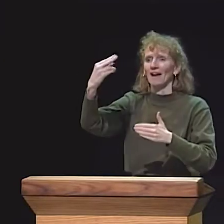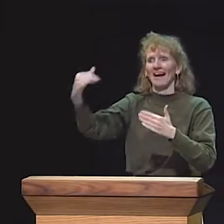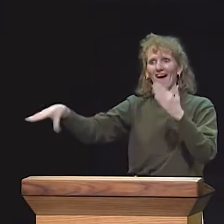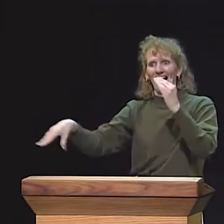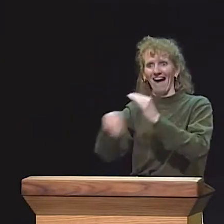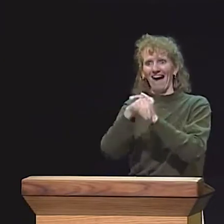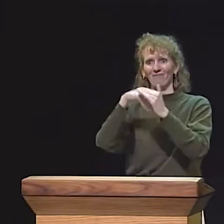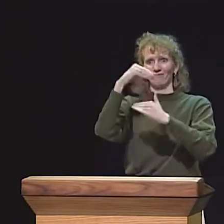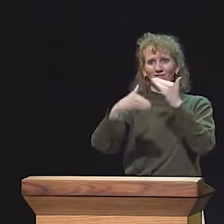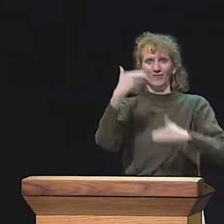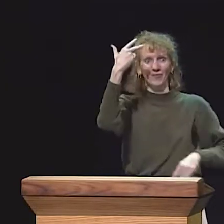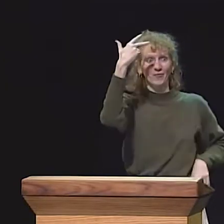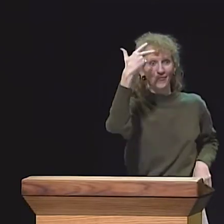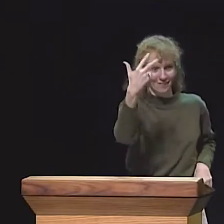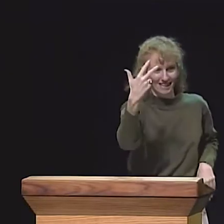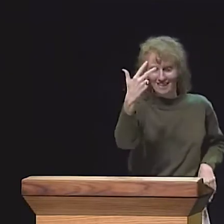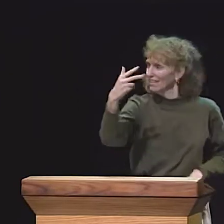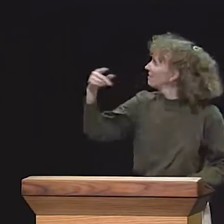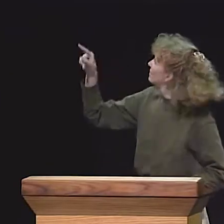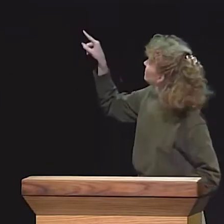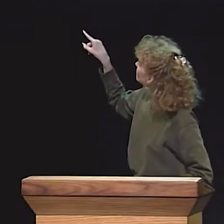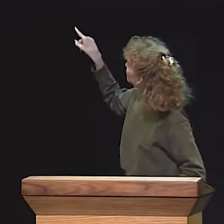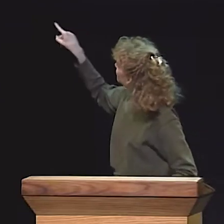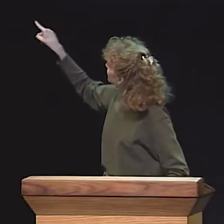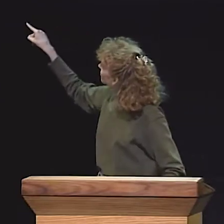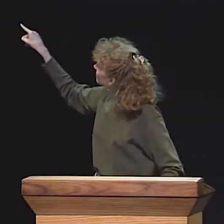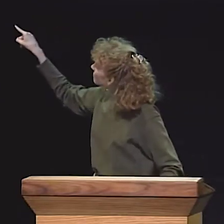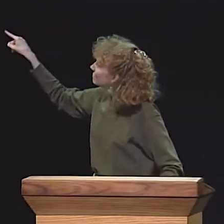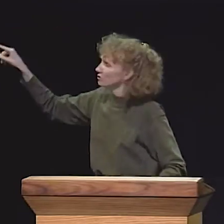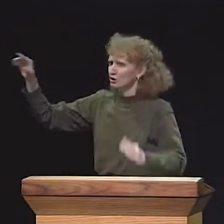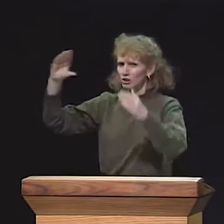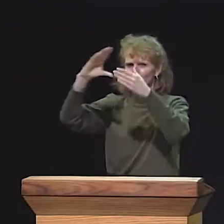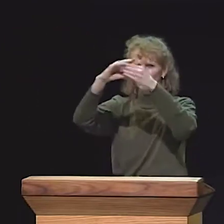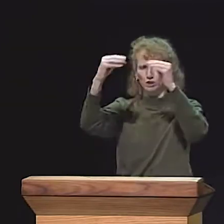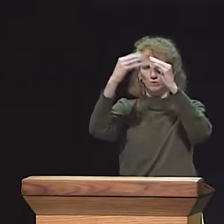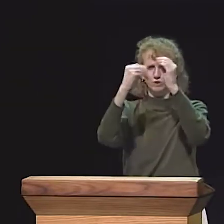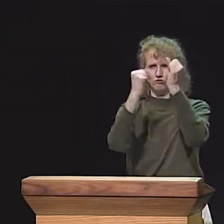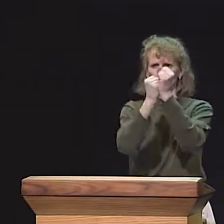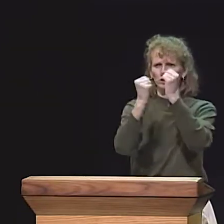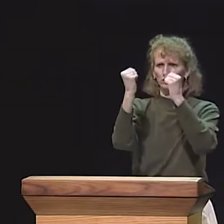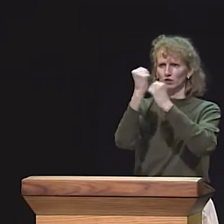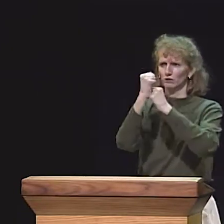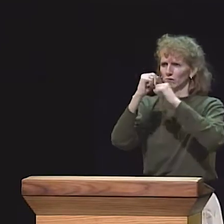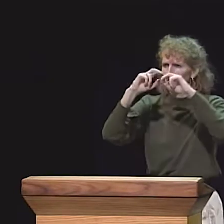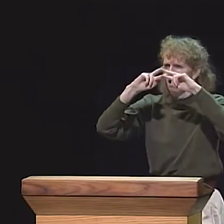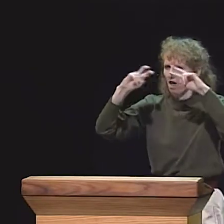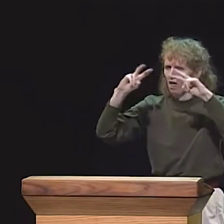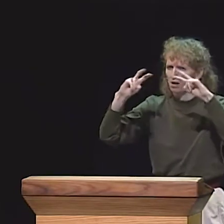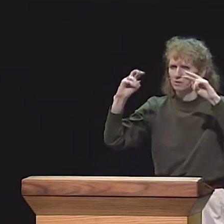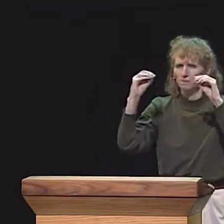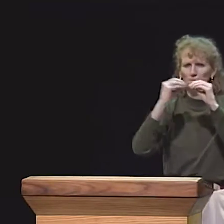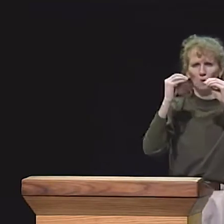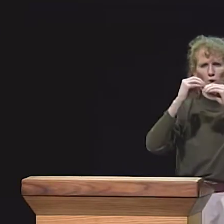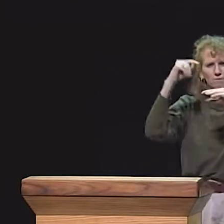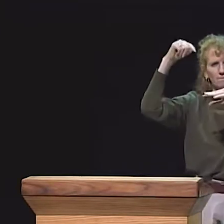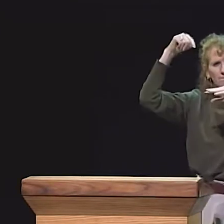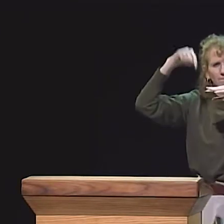IT'S THE SAME PROCESS ALL OVER AGAIN. PROCEDURE ONE, PROCEDURE TWO, AND NOW WE'VE ADDED PROCEDURE 3.